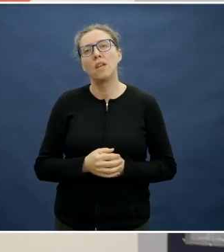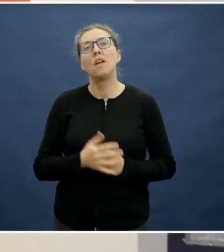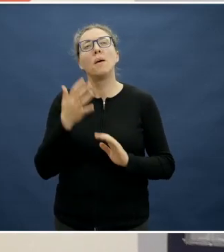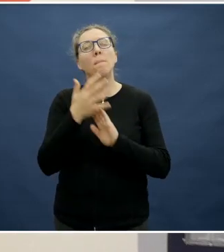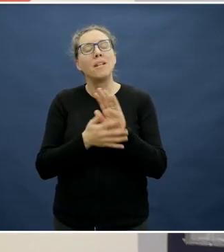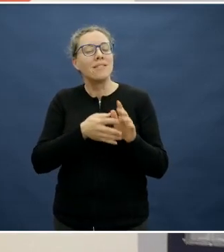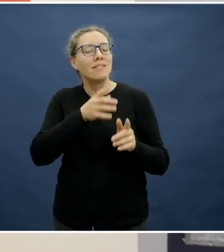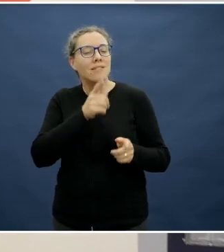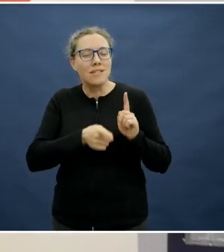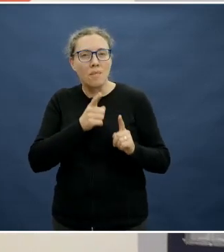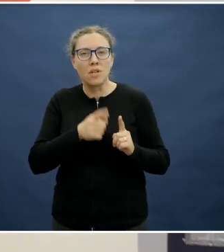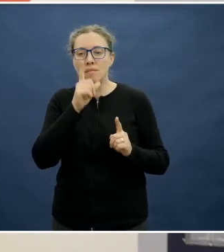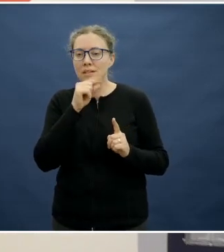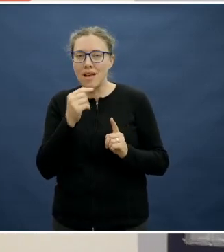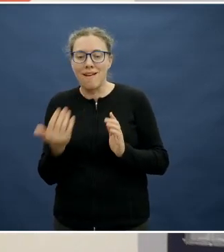enjoyment, birthday cakes or things.